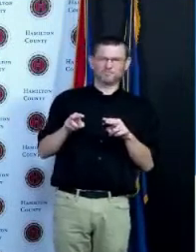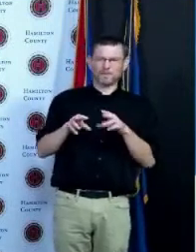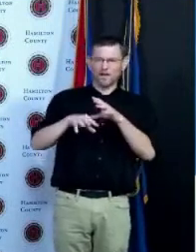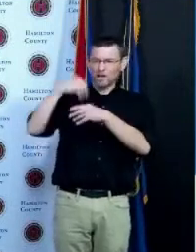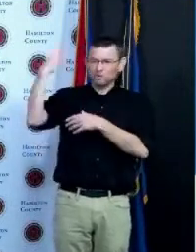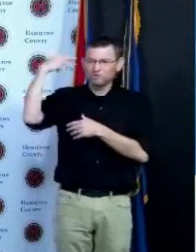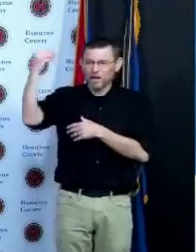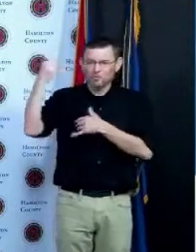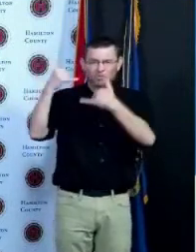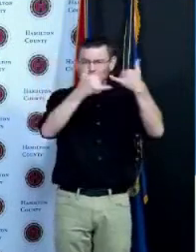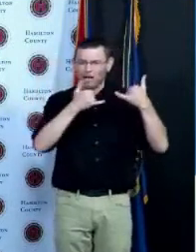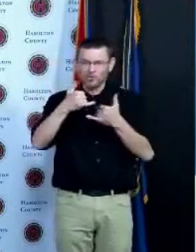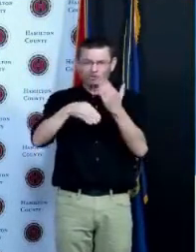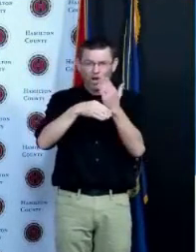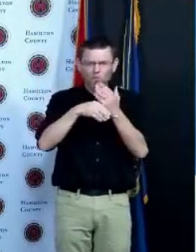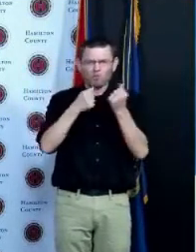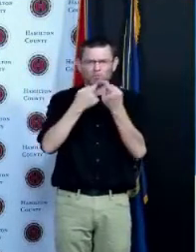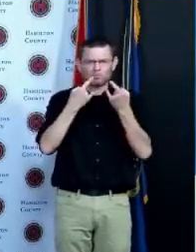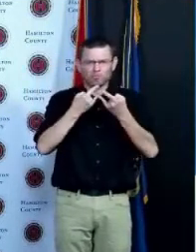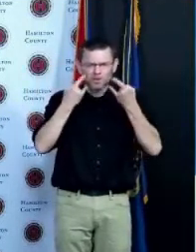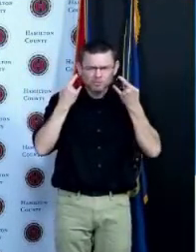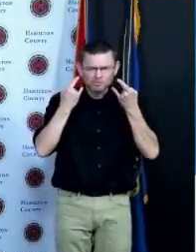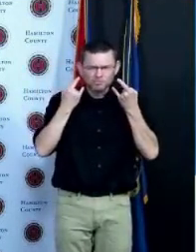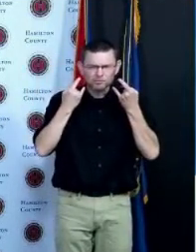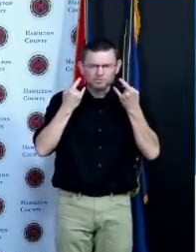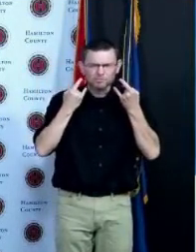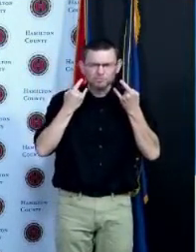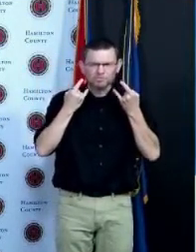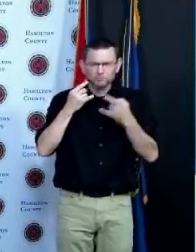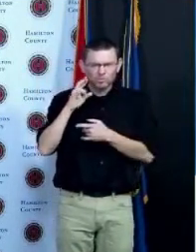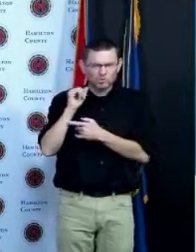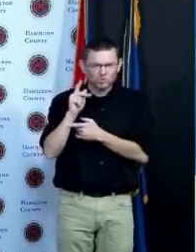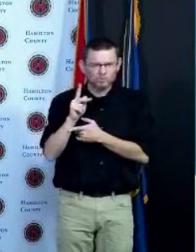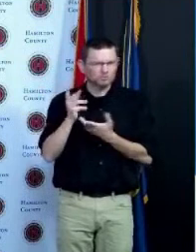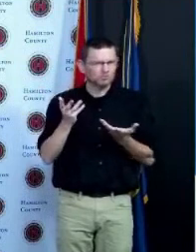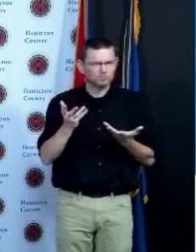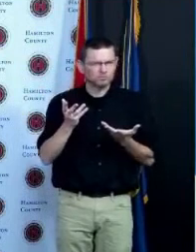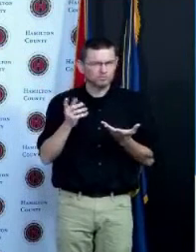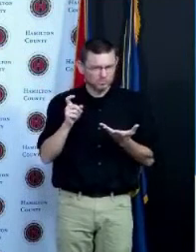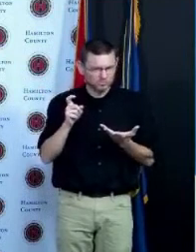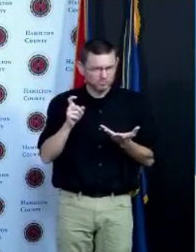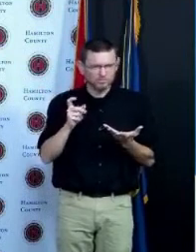and secondly many times not breathing properly could have other respiratory involvement such